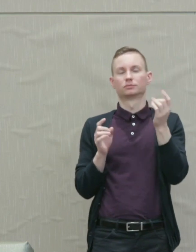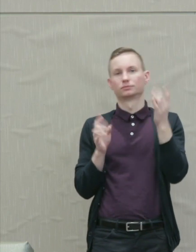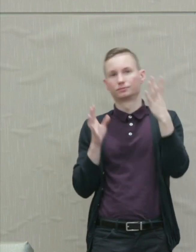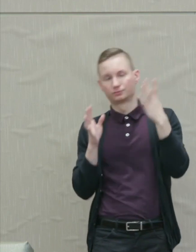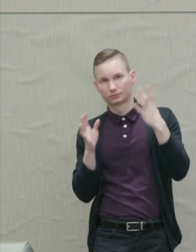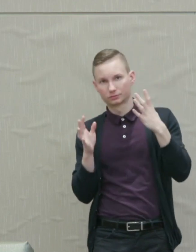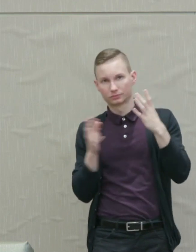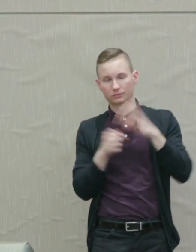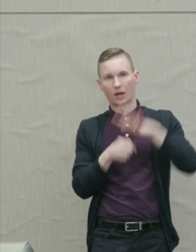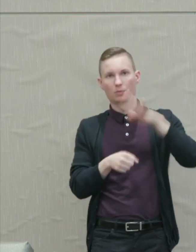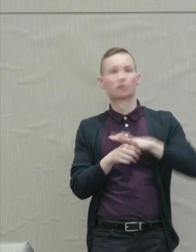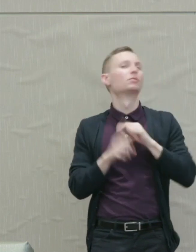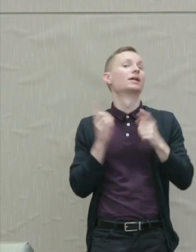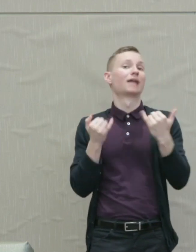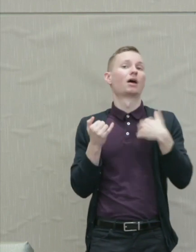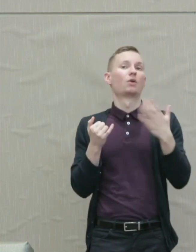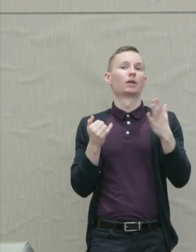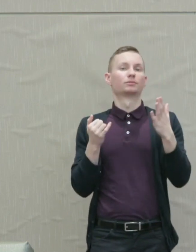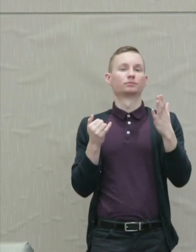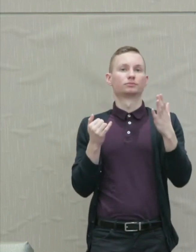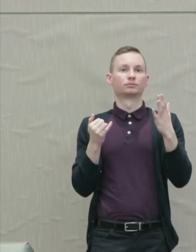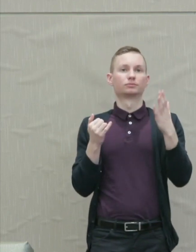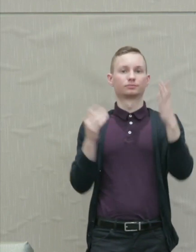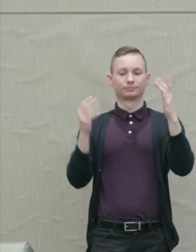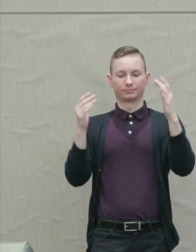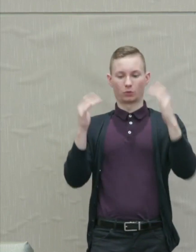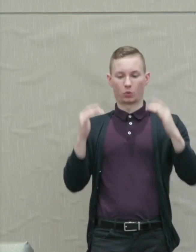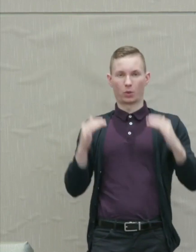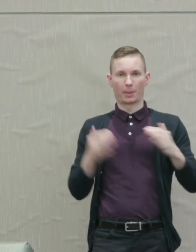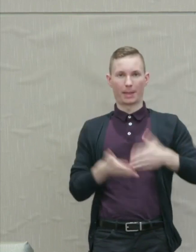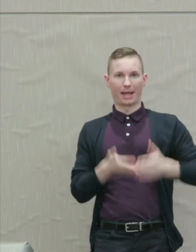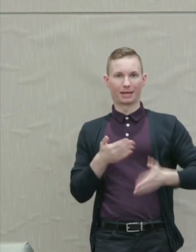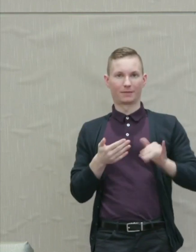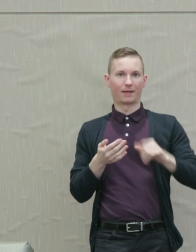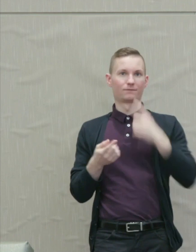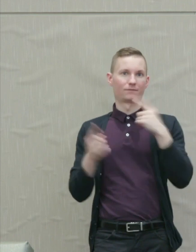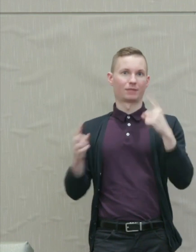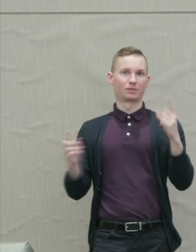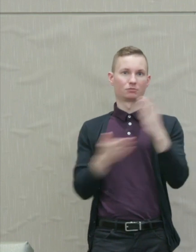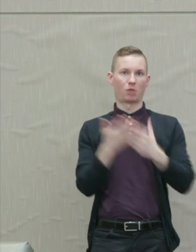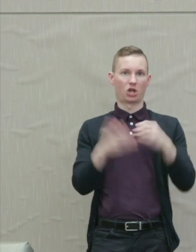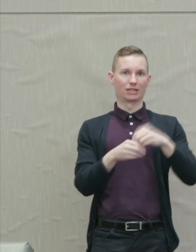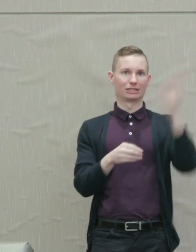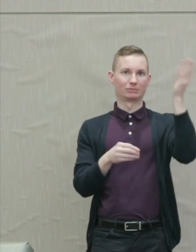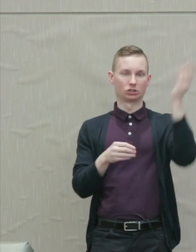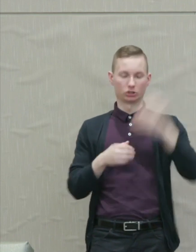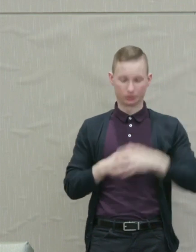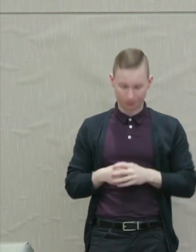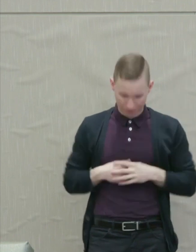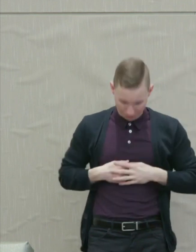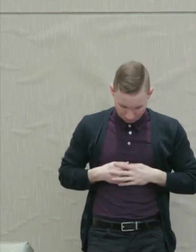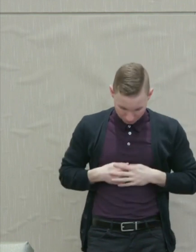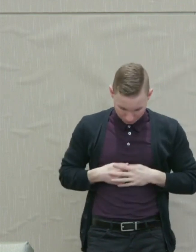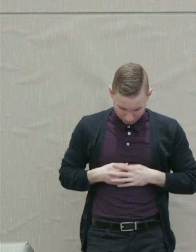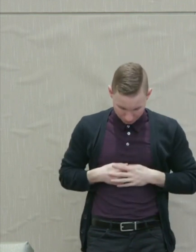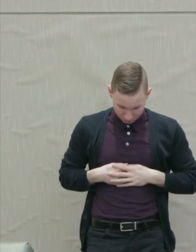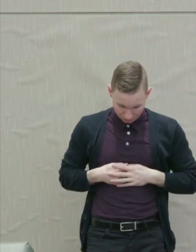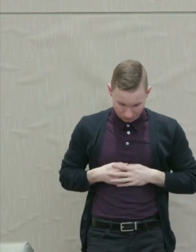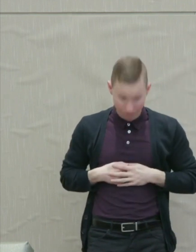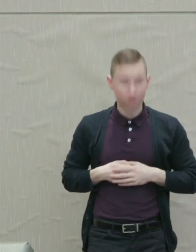But now I'm going to go toward the end, the famous part, the part where I Have a Dream